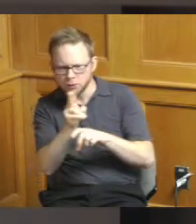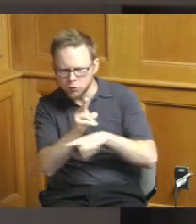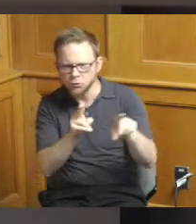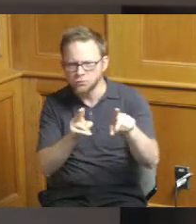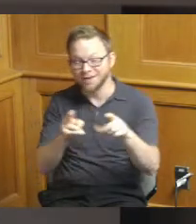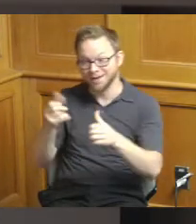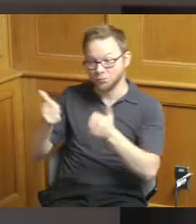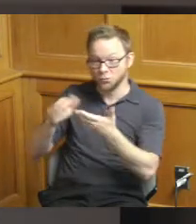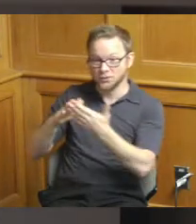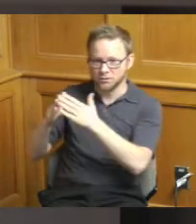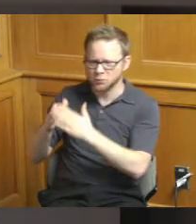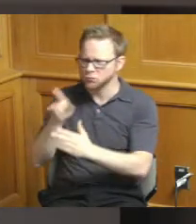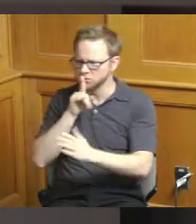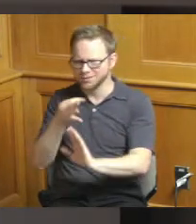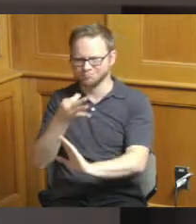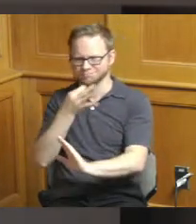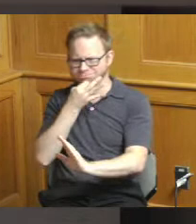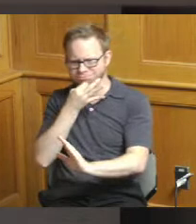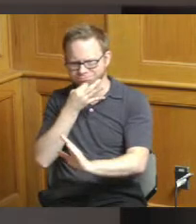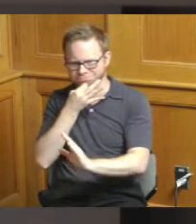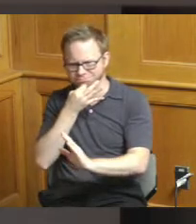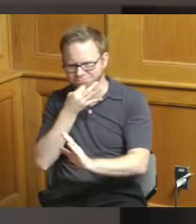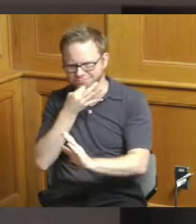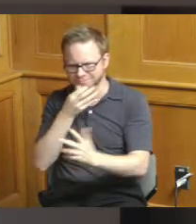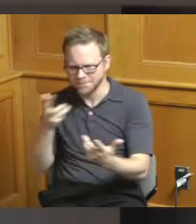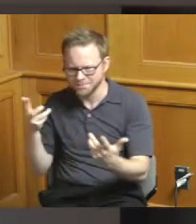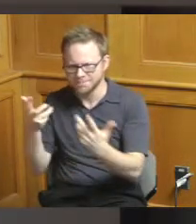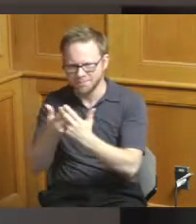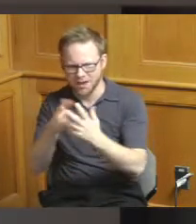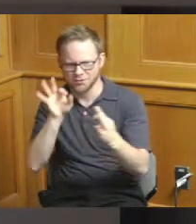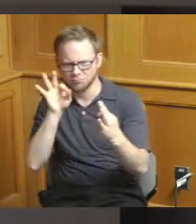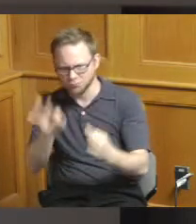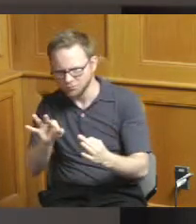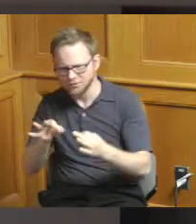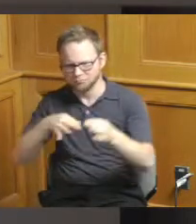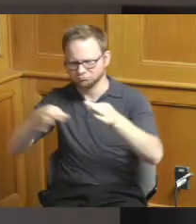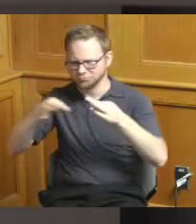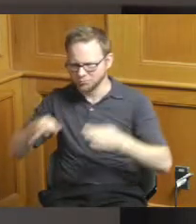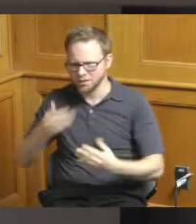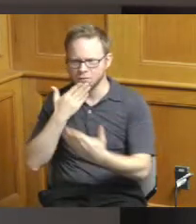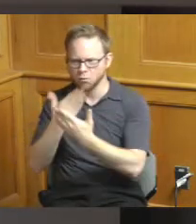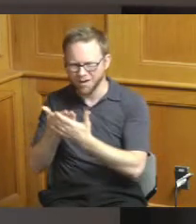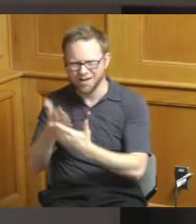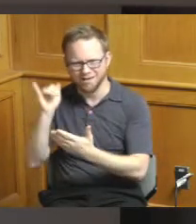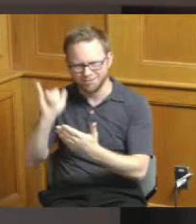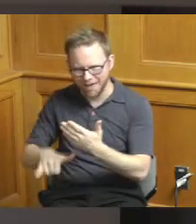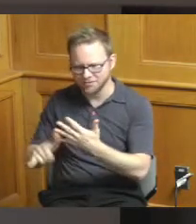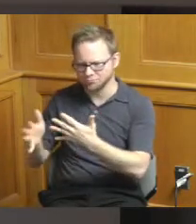some of the resources listed on the application there consultant support street improvements